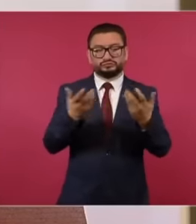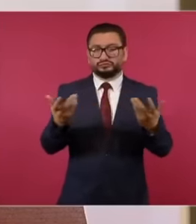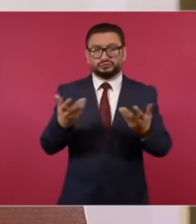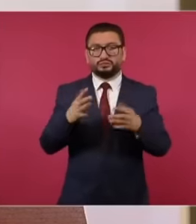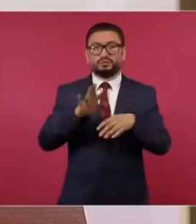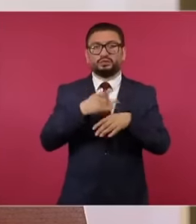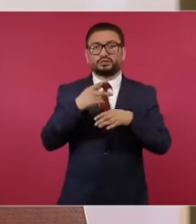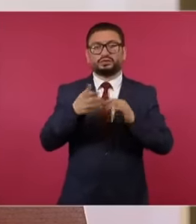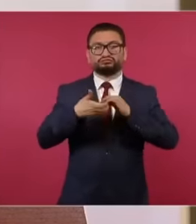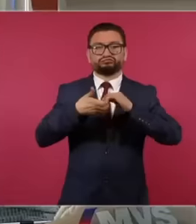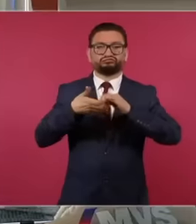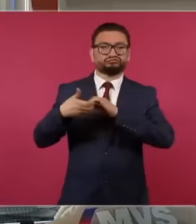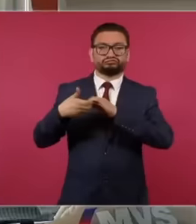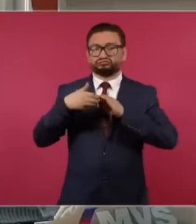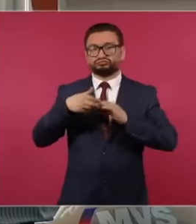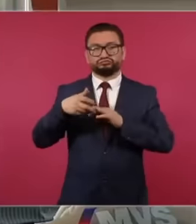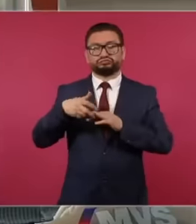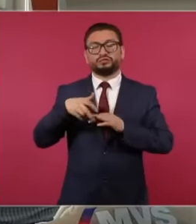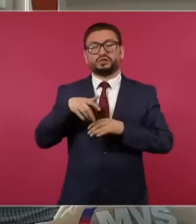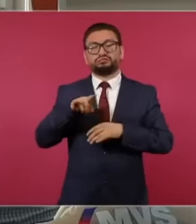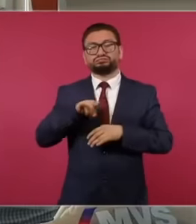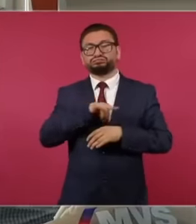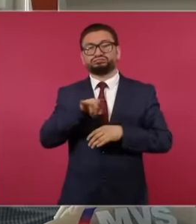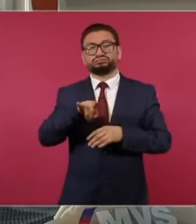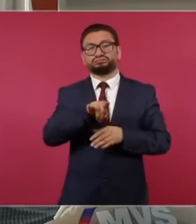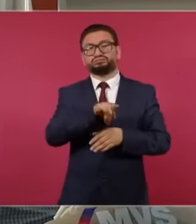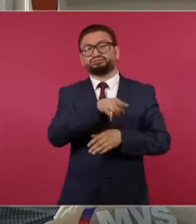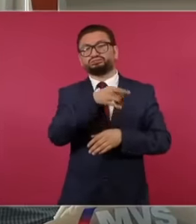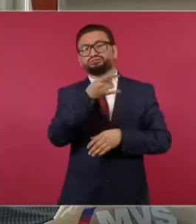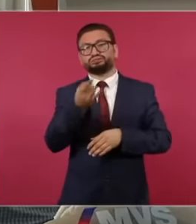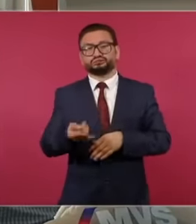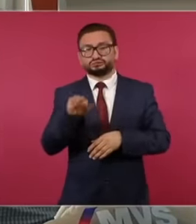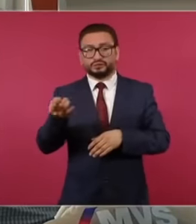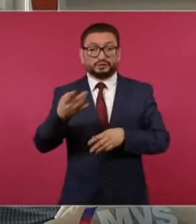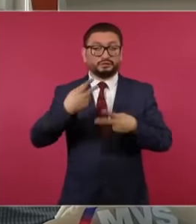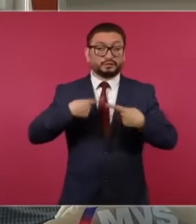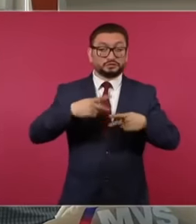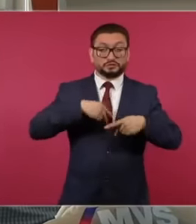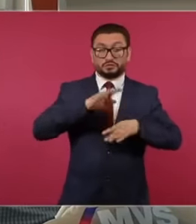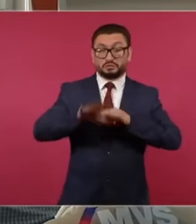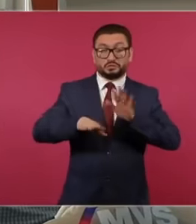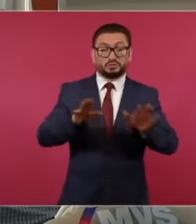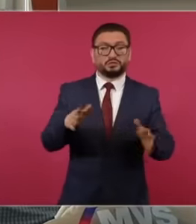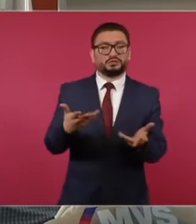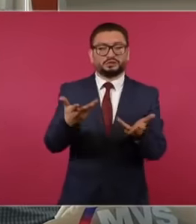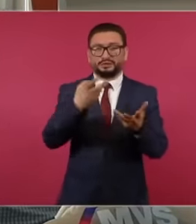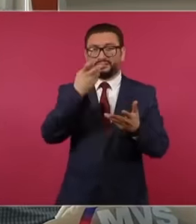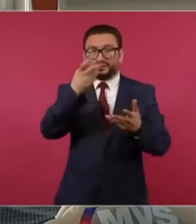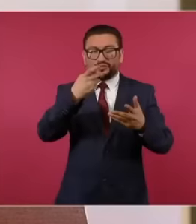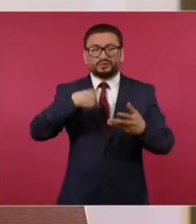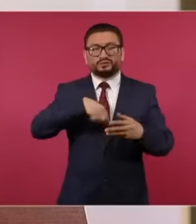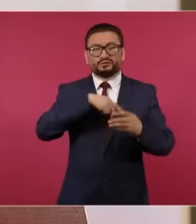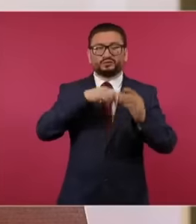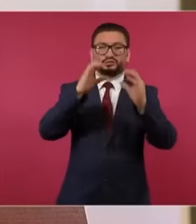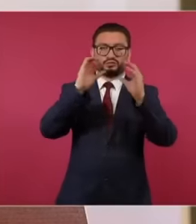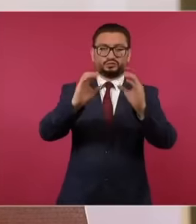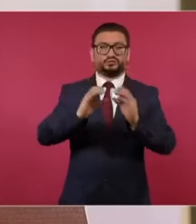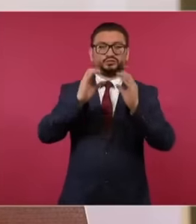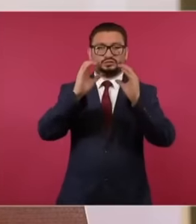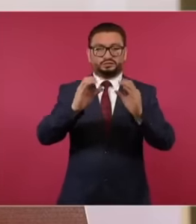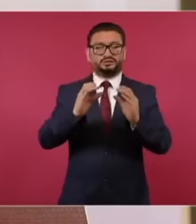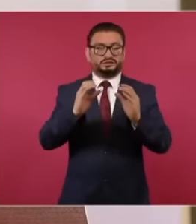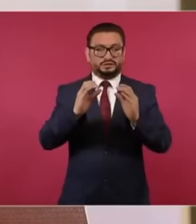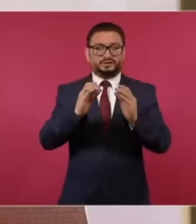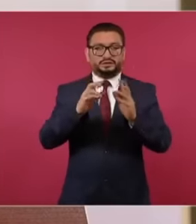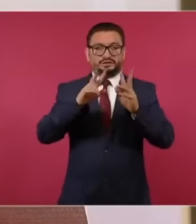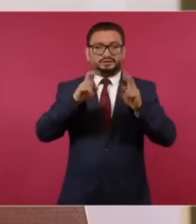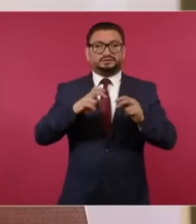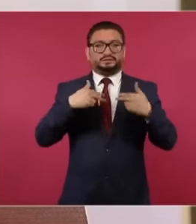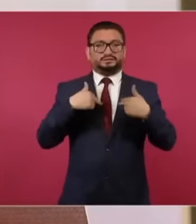that is, loss of human life. That is our humanitarian work and that is what they are going to